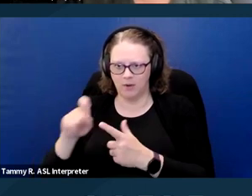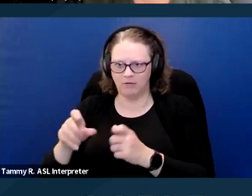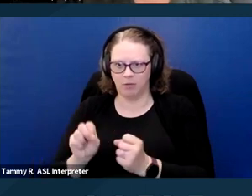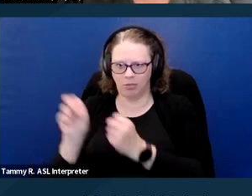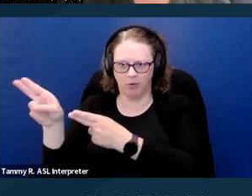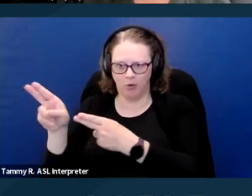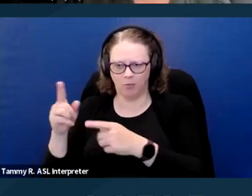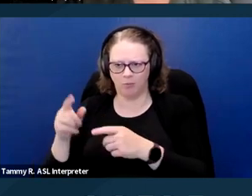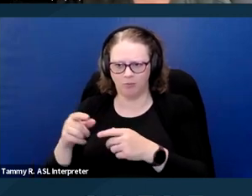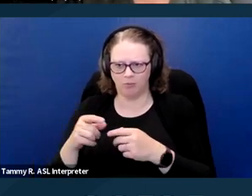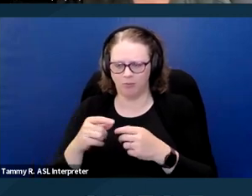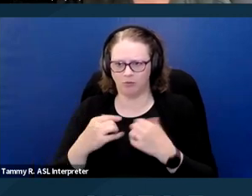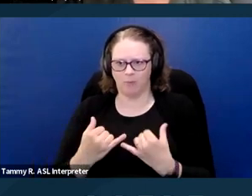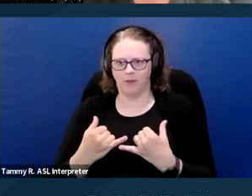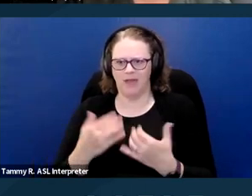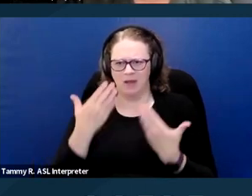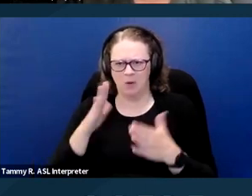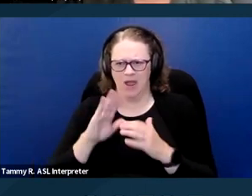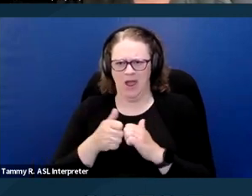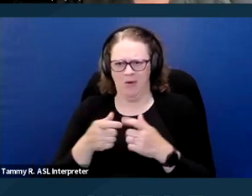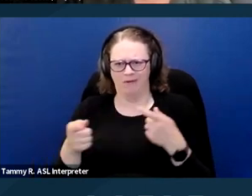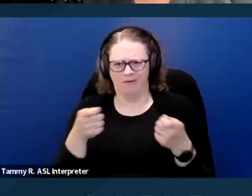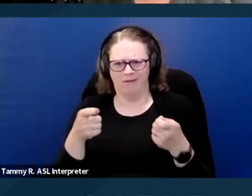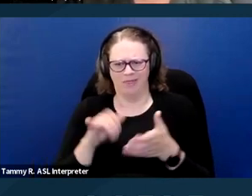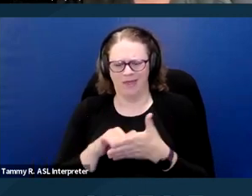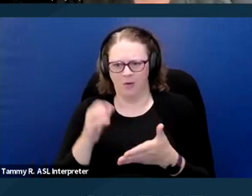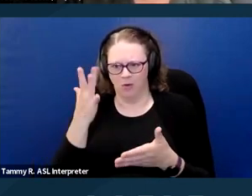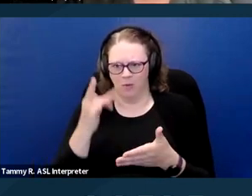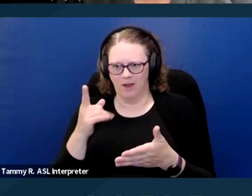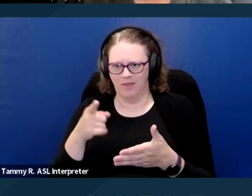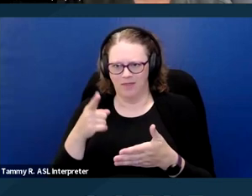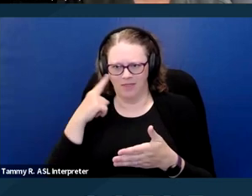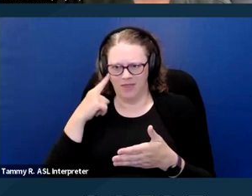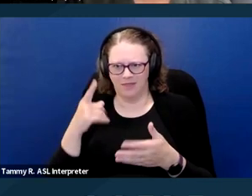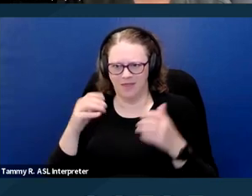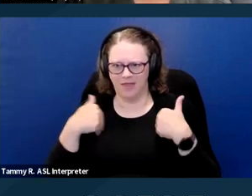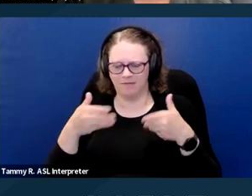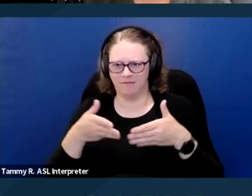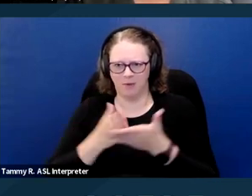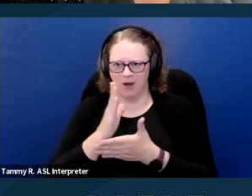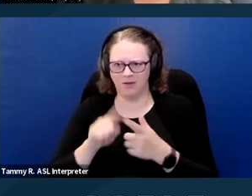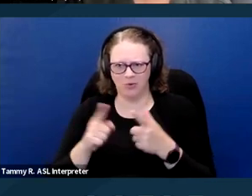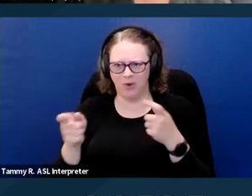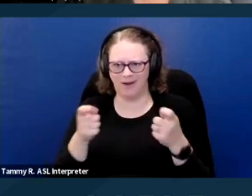I don't know how they think they would regulate that or why they think they have the right to regulate that.